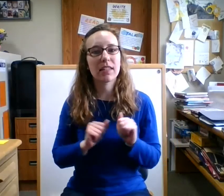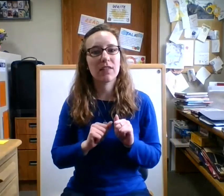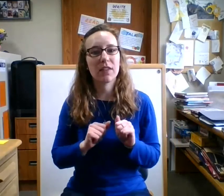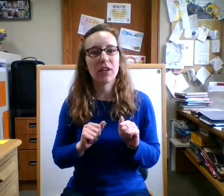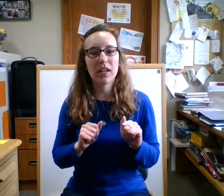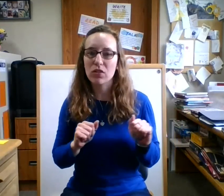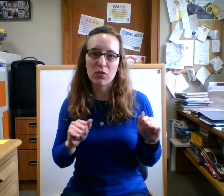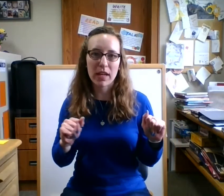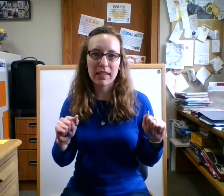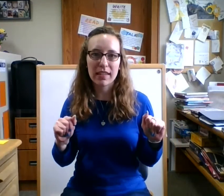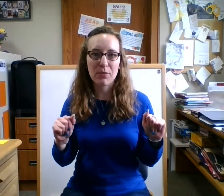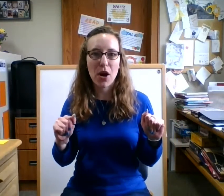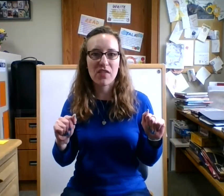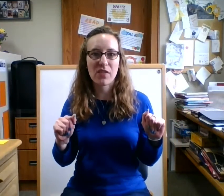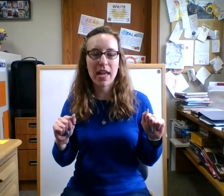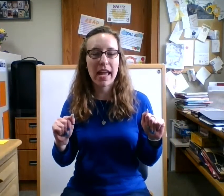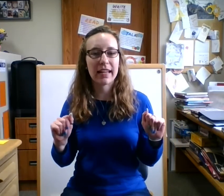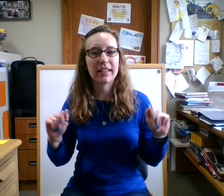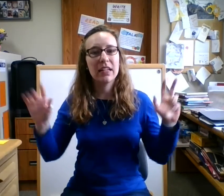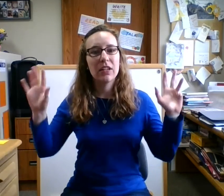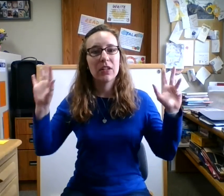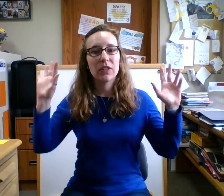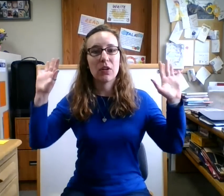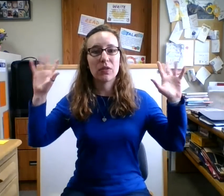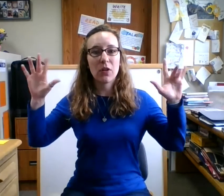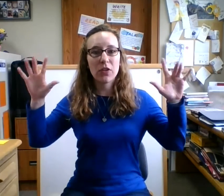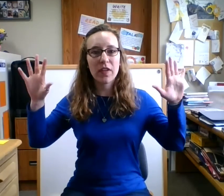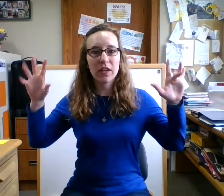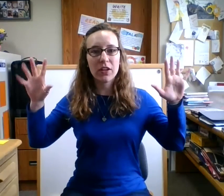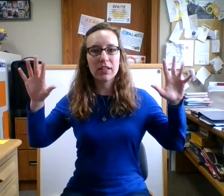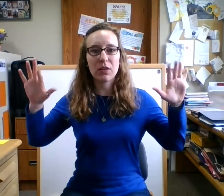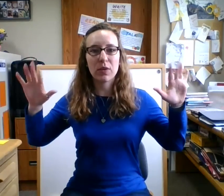of different instruments and part of a band so start with your fingers and